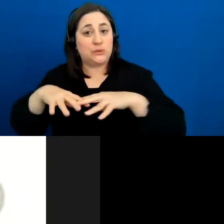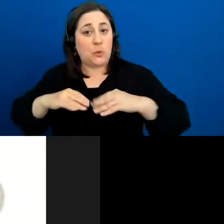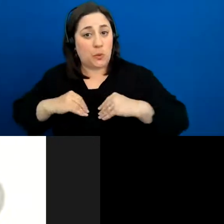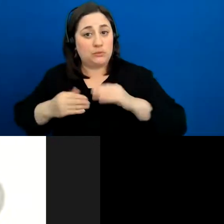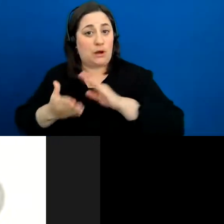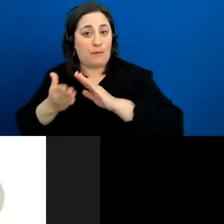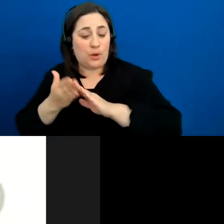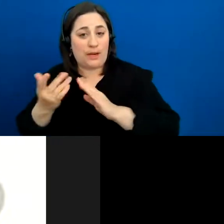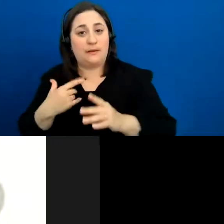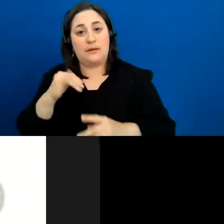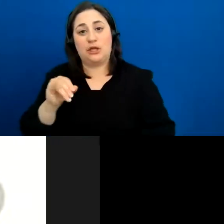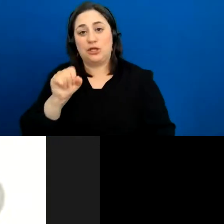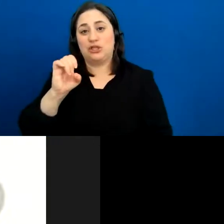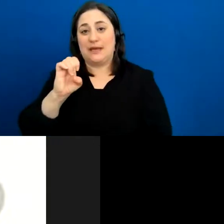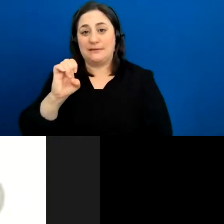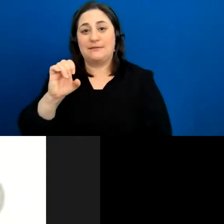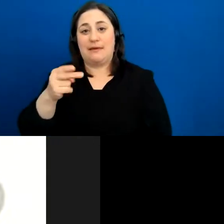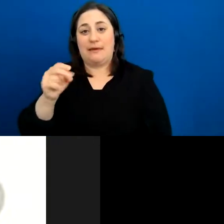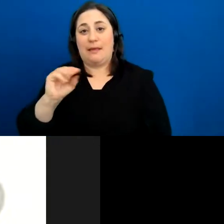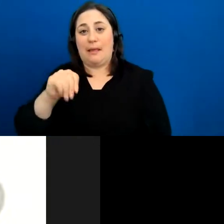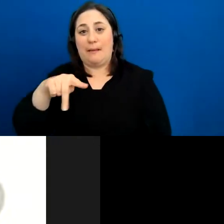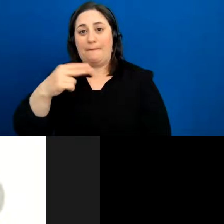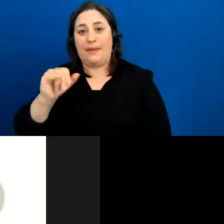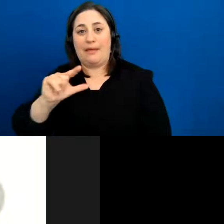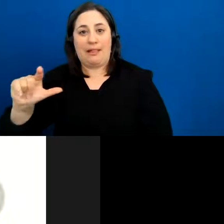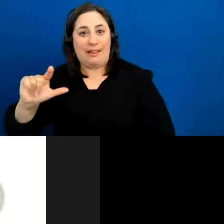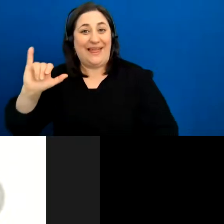Jessie Hemphill the MC of the event is actually my boss so.